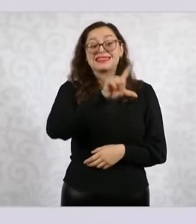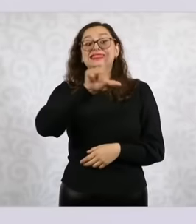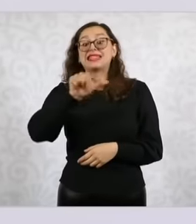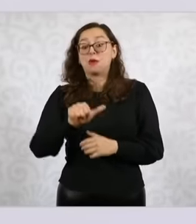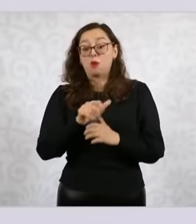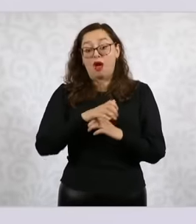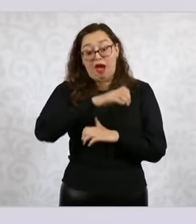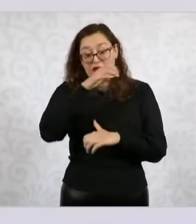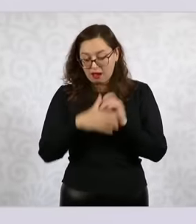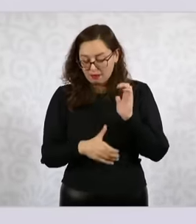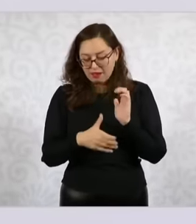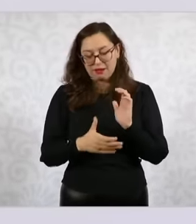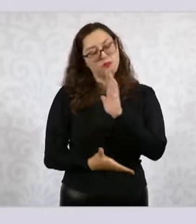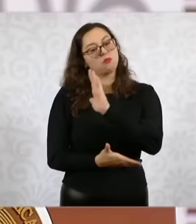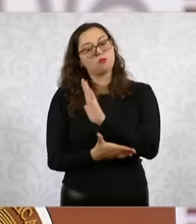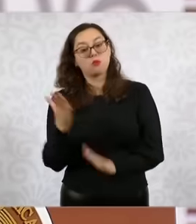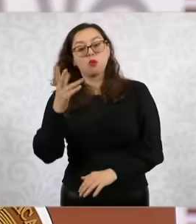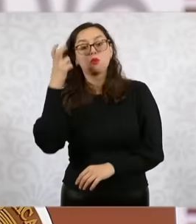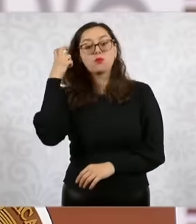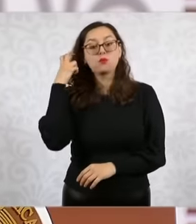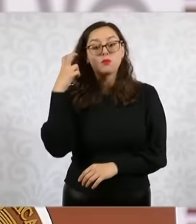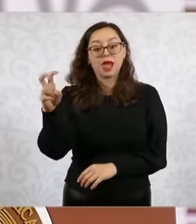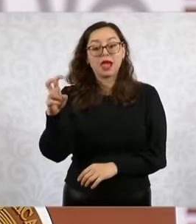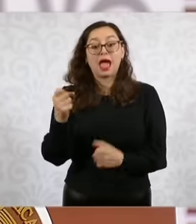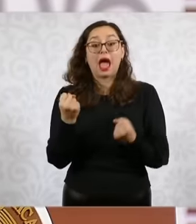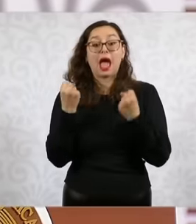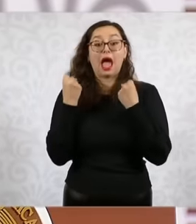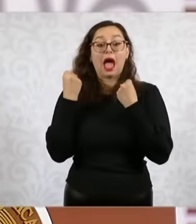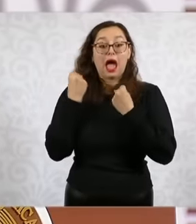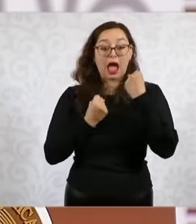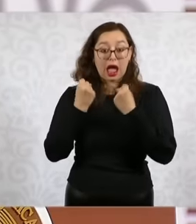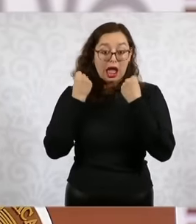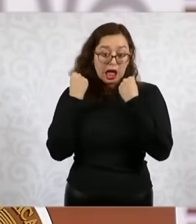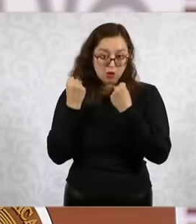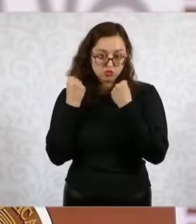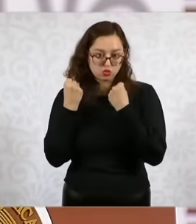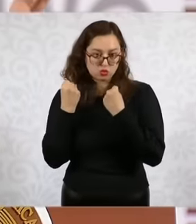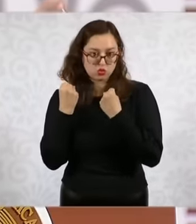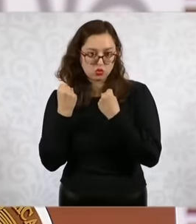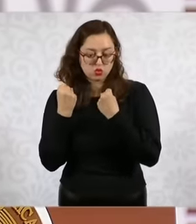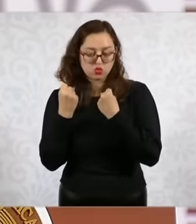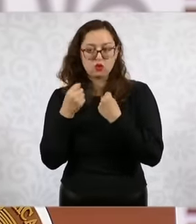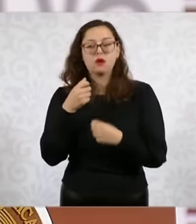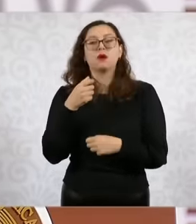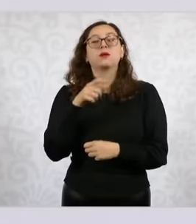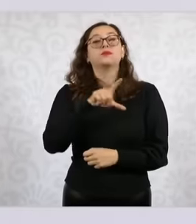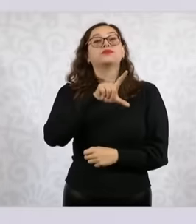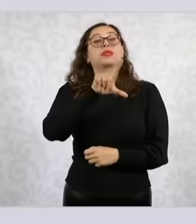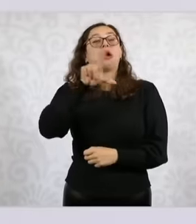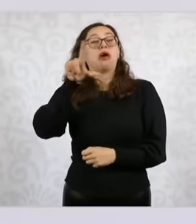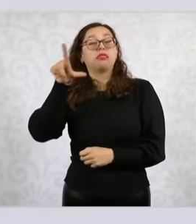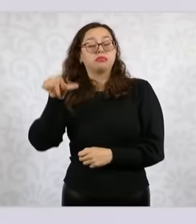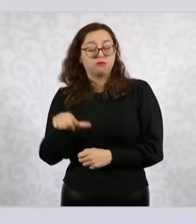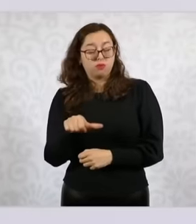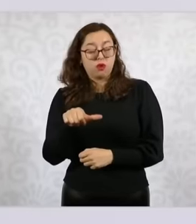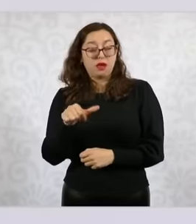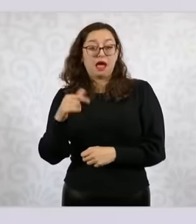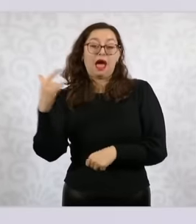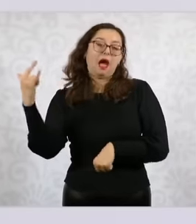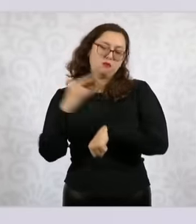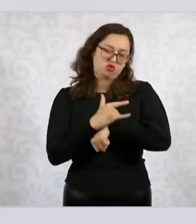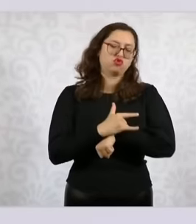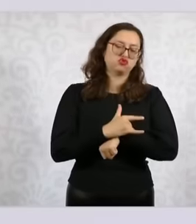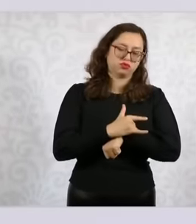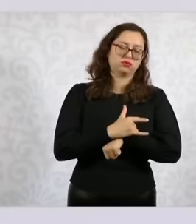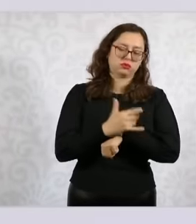return trip, and I'm going back by plane, but on the way there we're going to go by car and we're going to meet at 4 in the